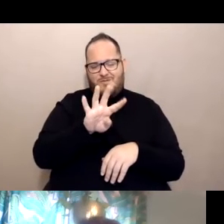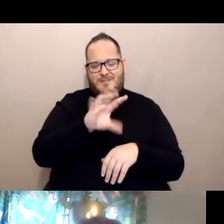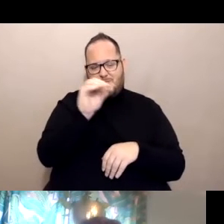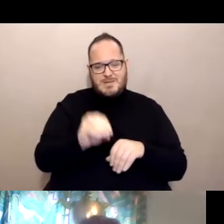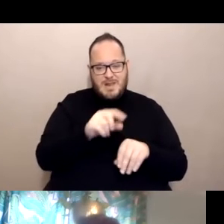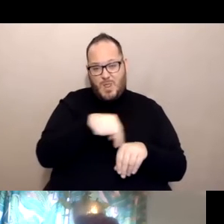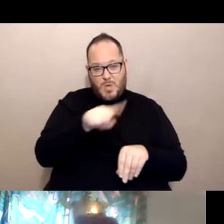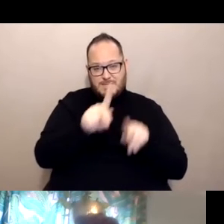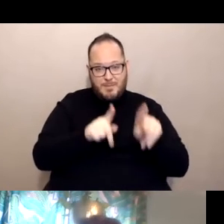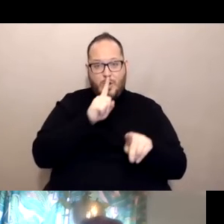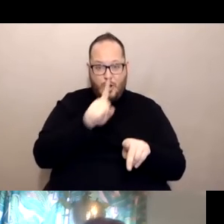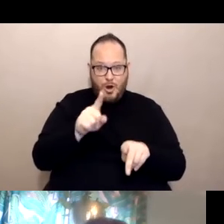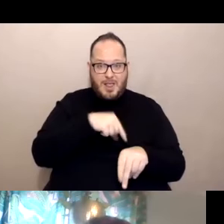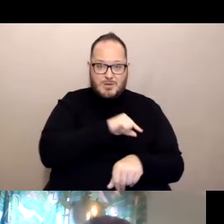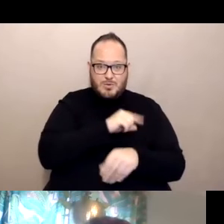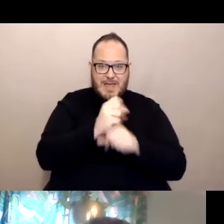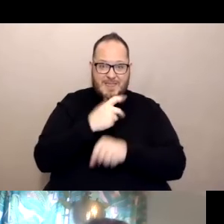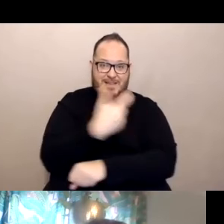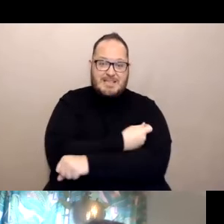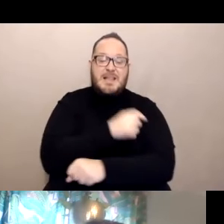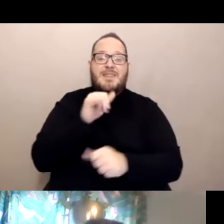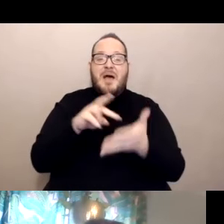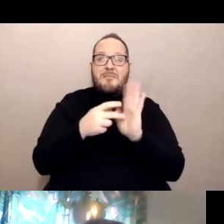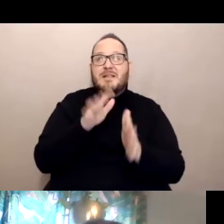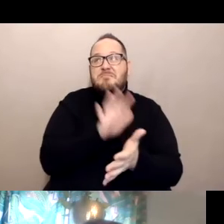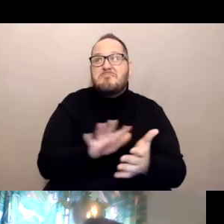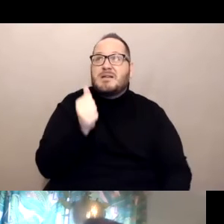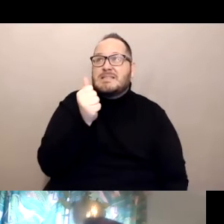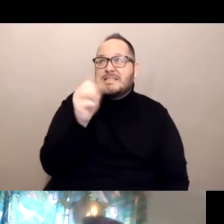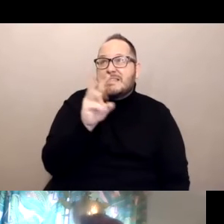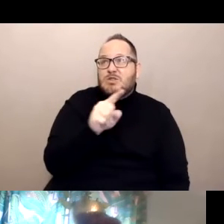That means about 16 to 18 million people.